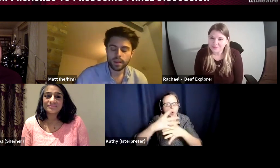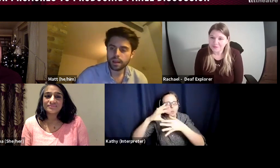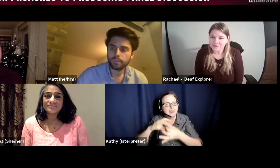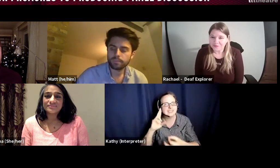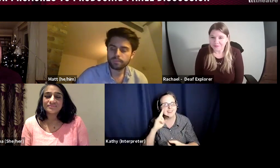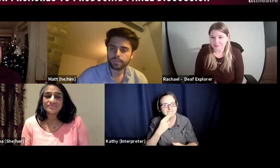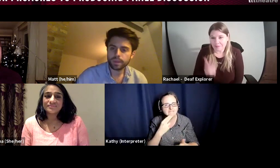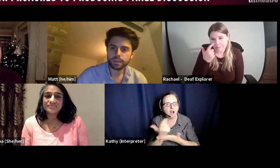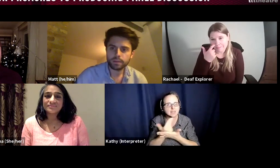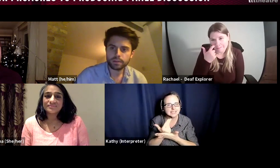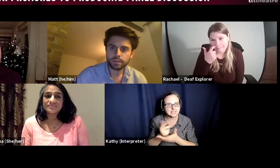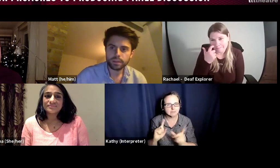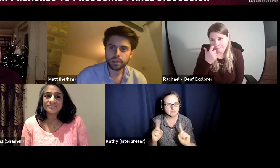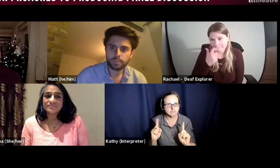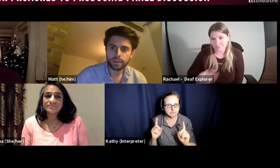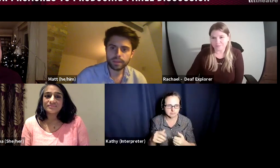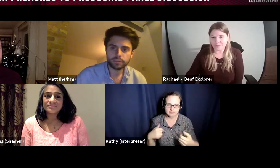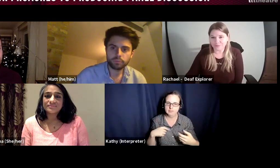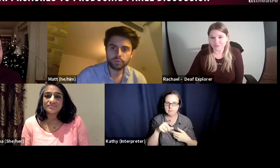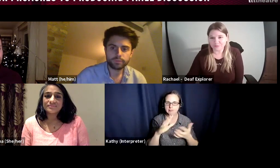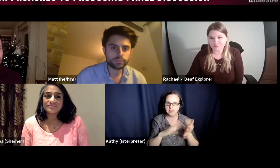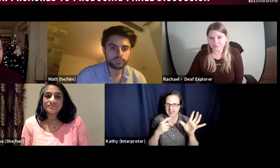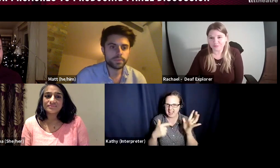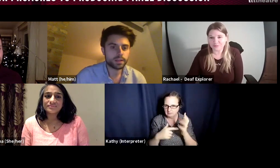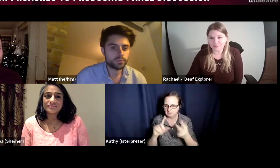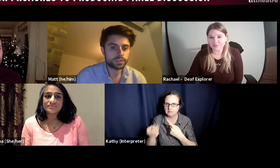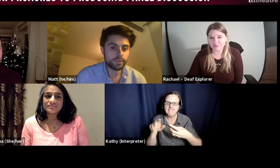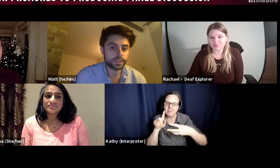I think there are a couple of things. We've talked about the importance of having deaf